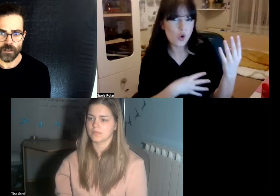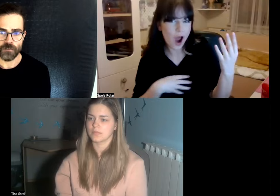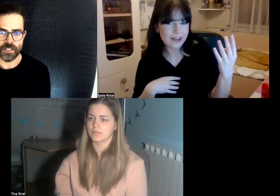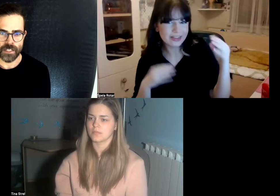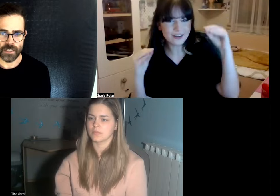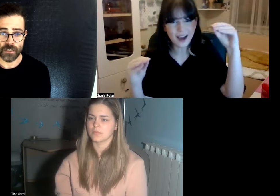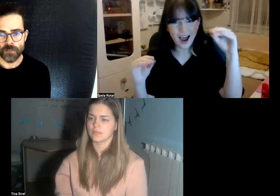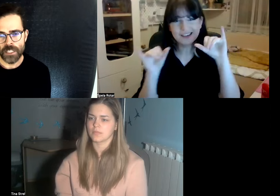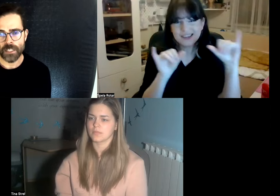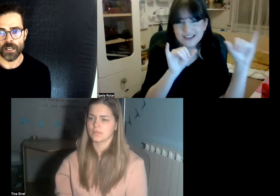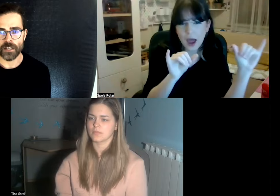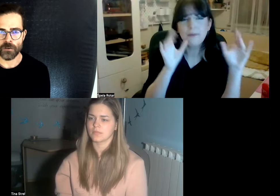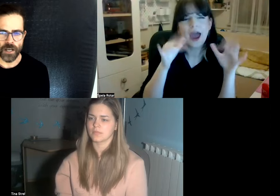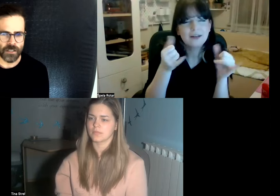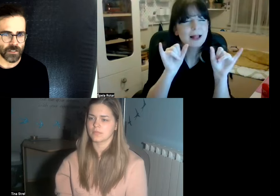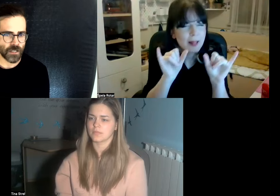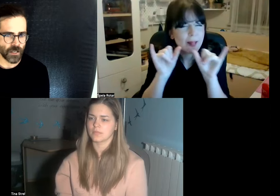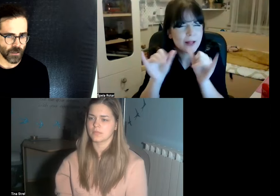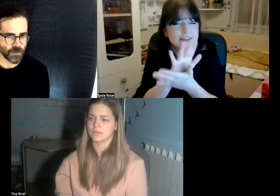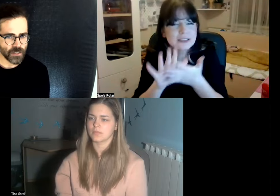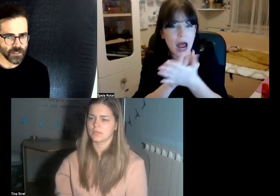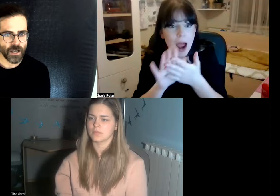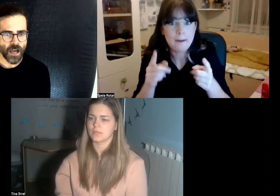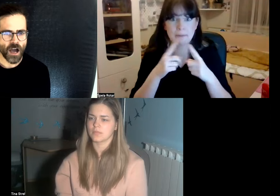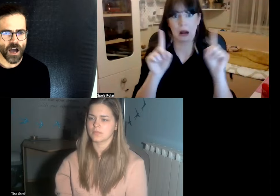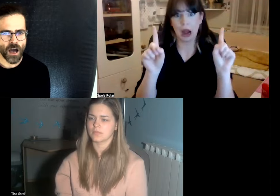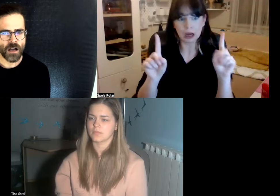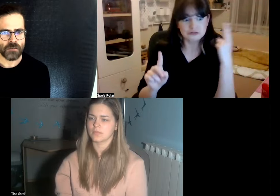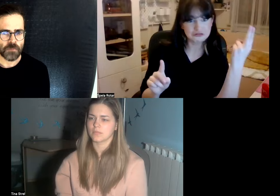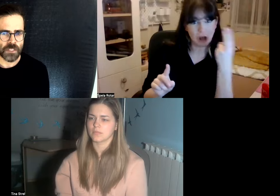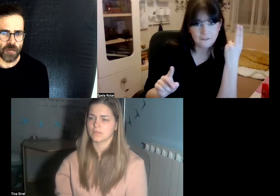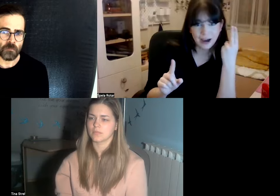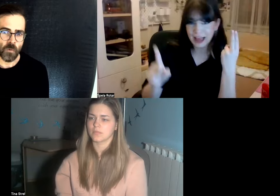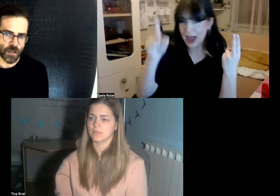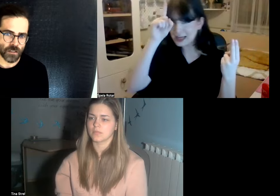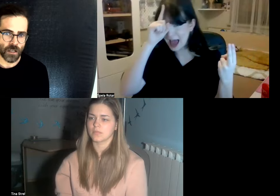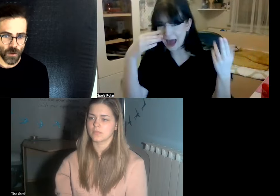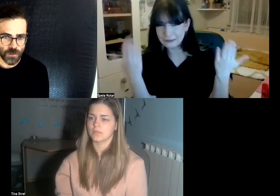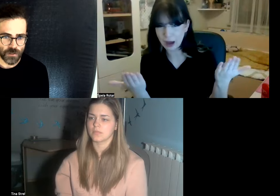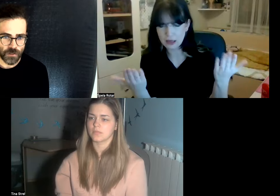for instance Slovenian and Croatian sign languages are some what close